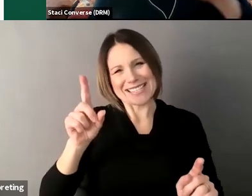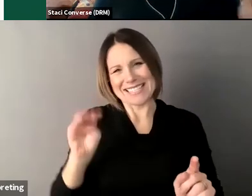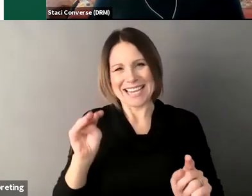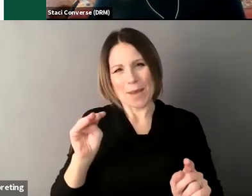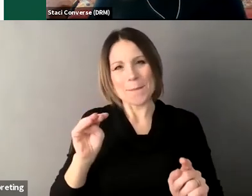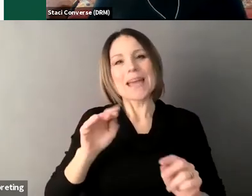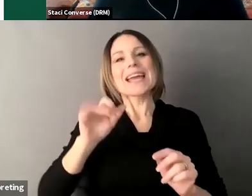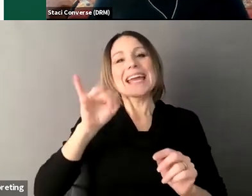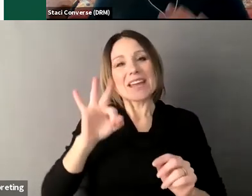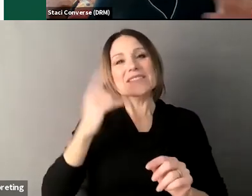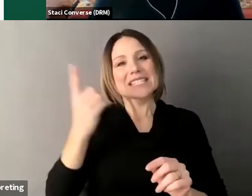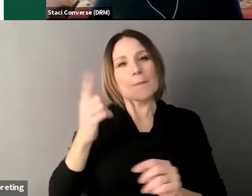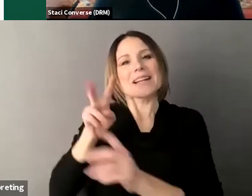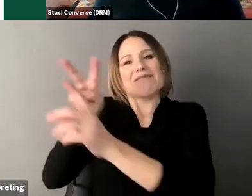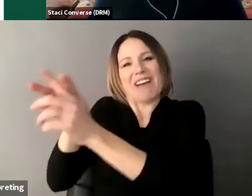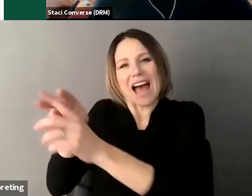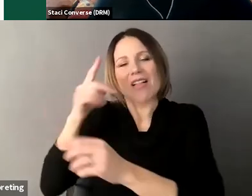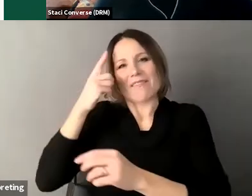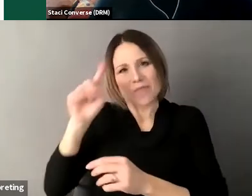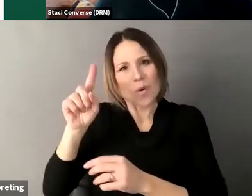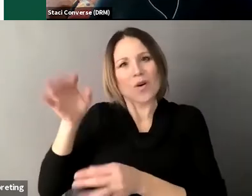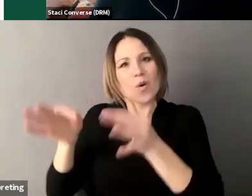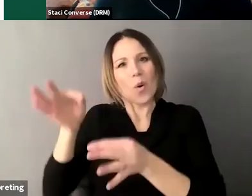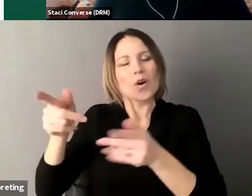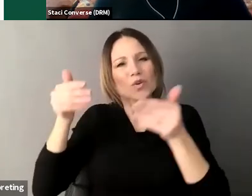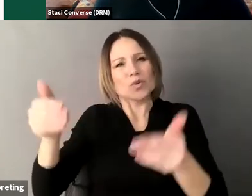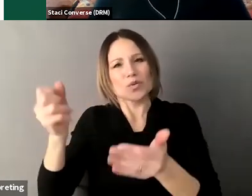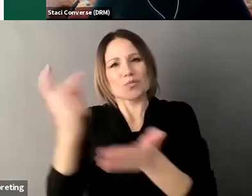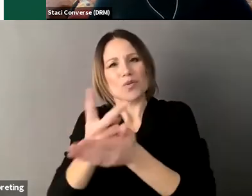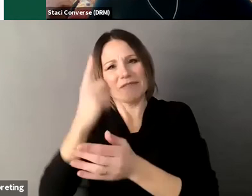development of a team everything like that is created outside of the court